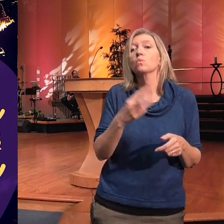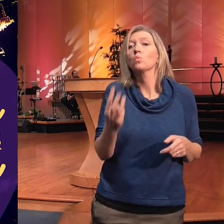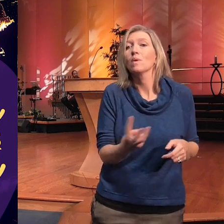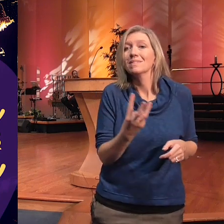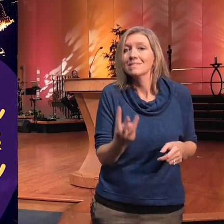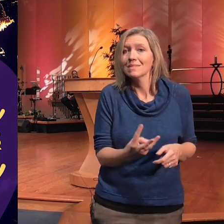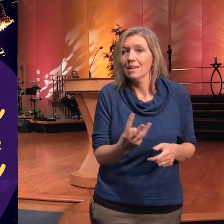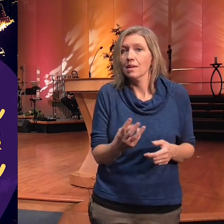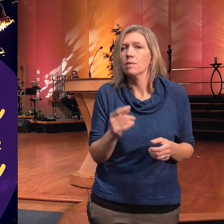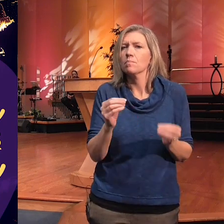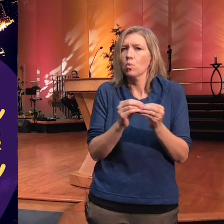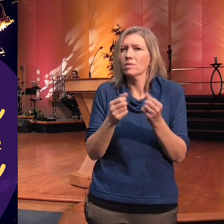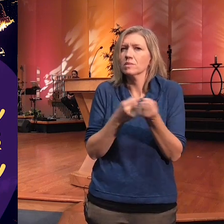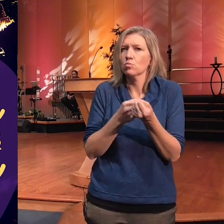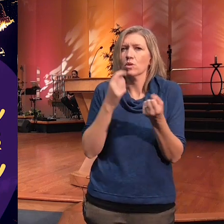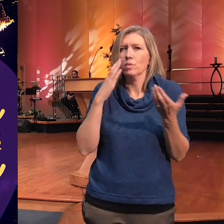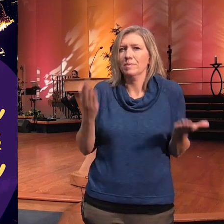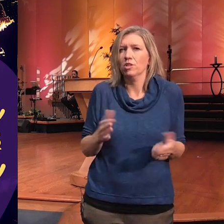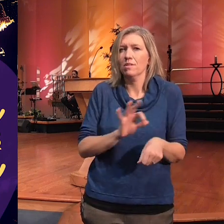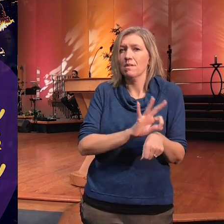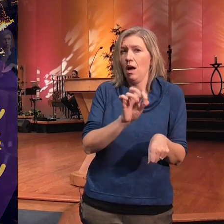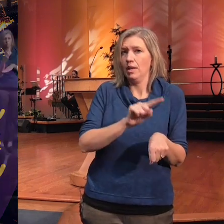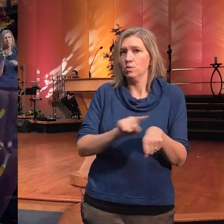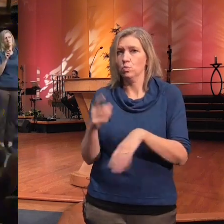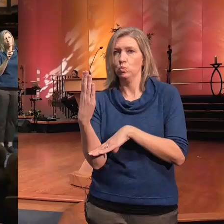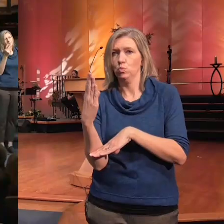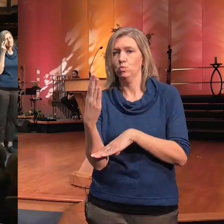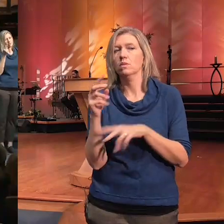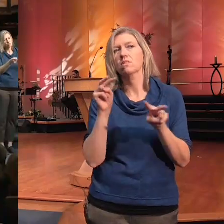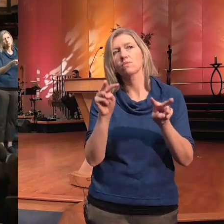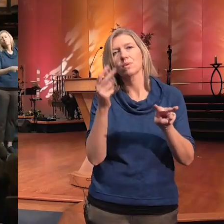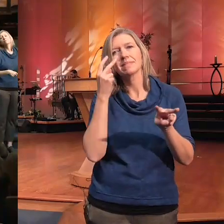we look forward to seeing you thanks so much we invite you now to stand for the benediction and